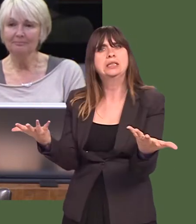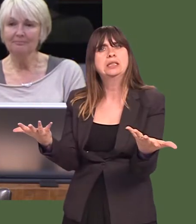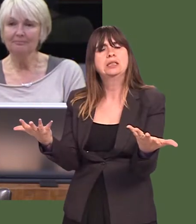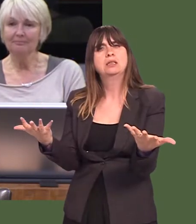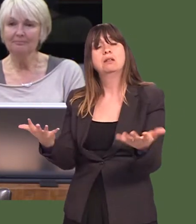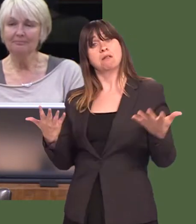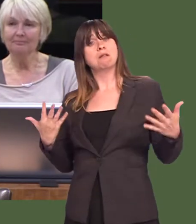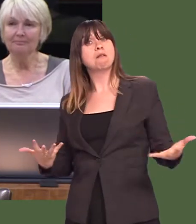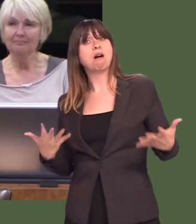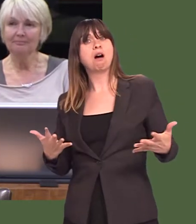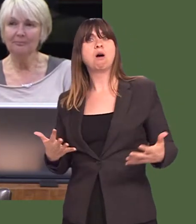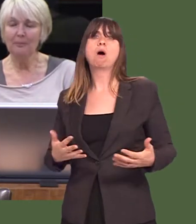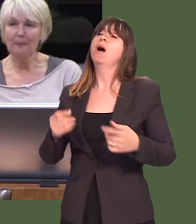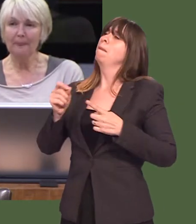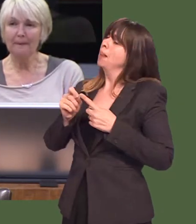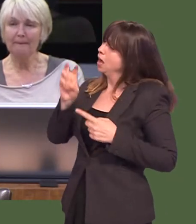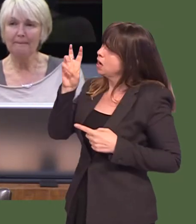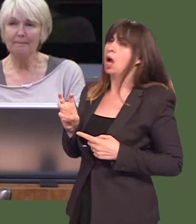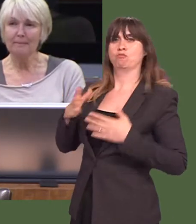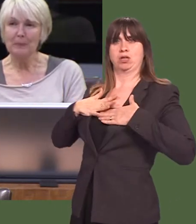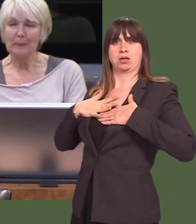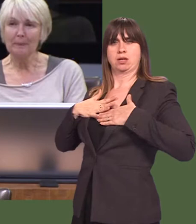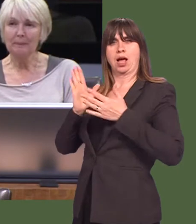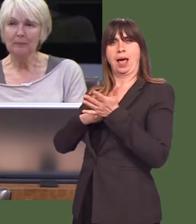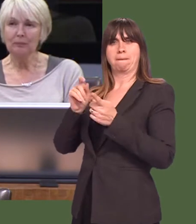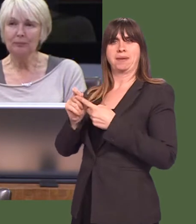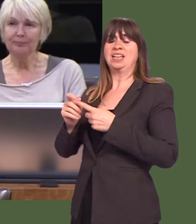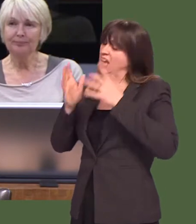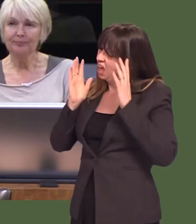Weíll now have to rely on Plaid Cymru MPsó[Interruption.]